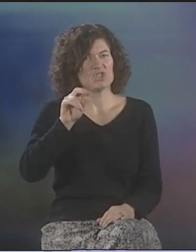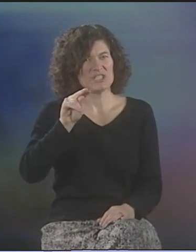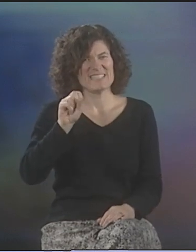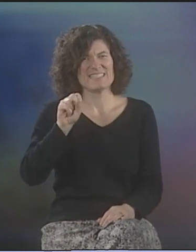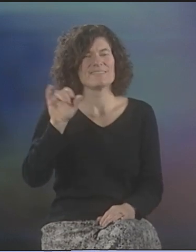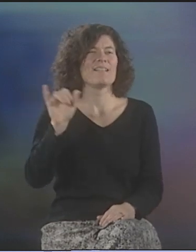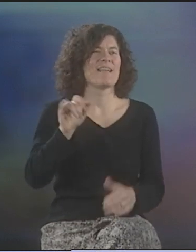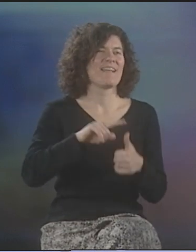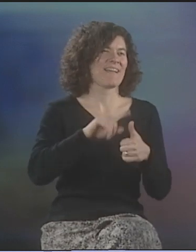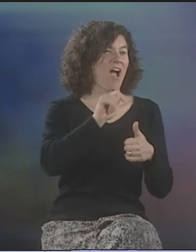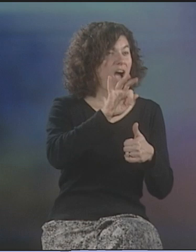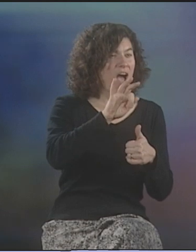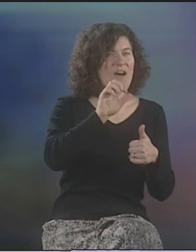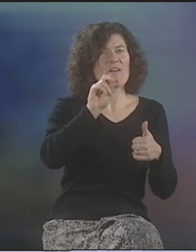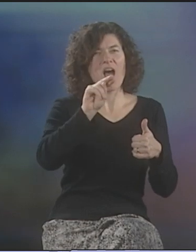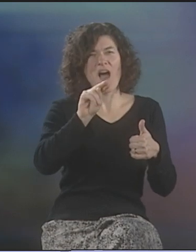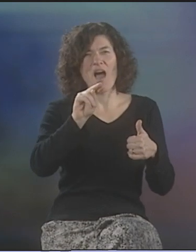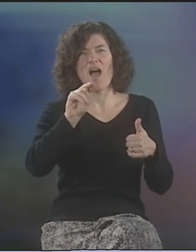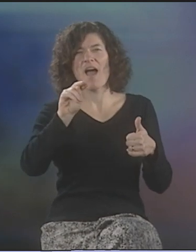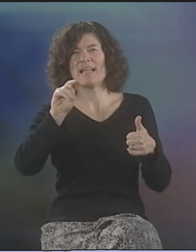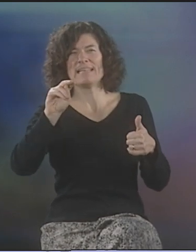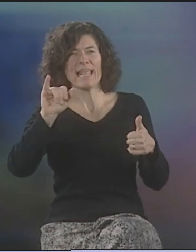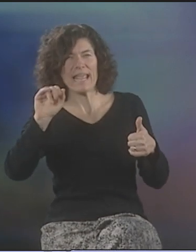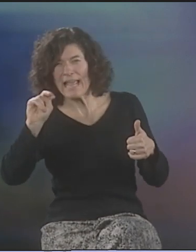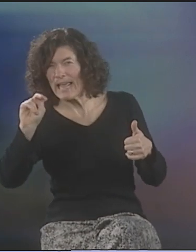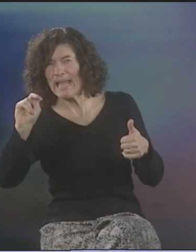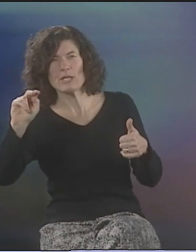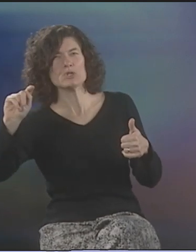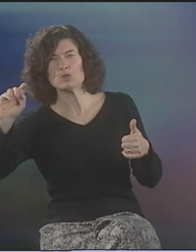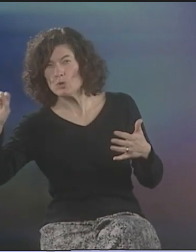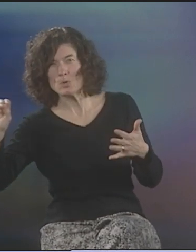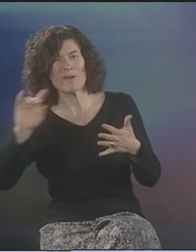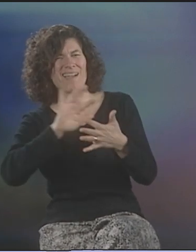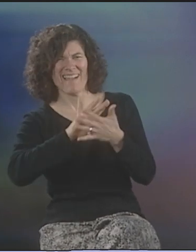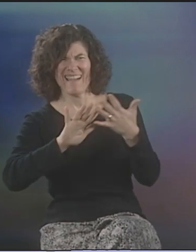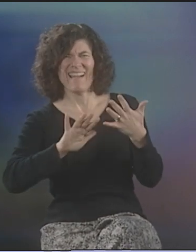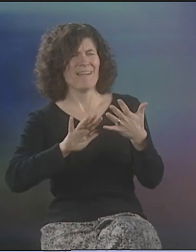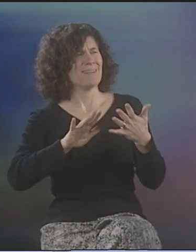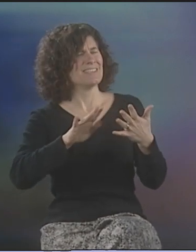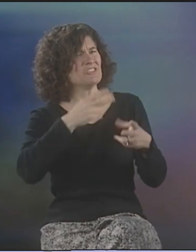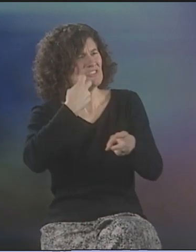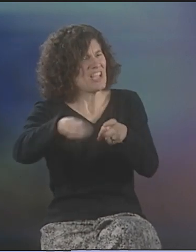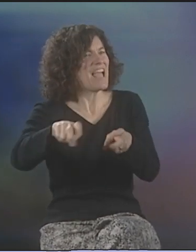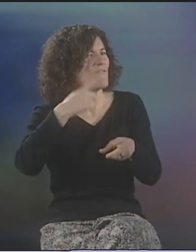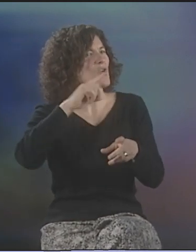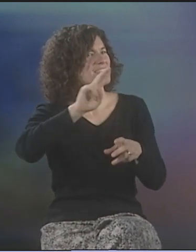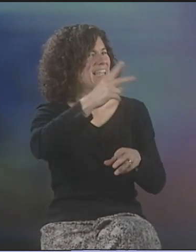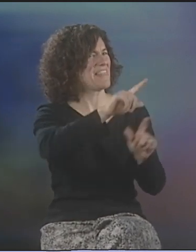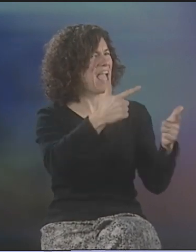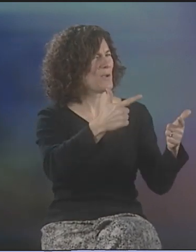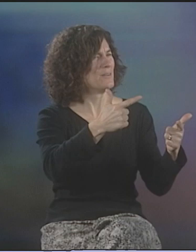PREPOSITIONS ARE VERY DIFFICULT. "IN," "ON," "TO," "OVER." YOU KNOW, THEY'RE VERY TOUGH FOR PEOPLE